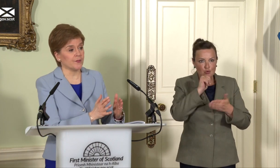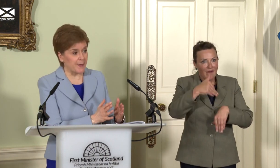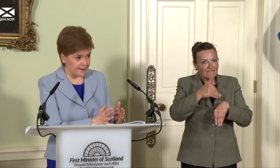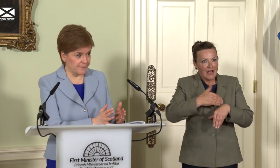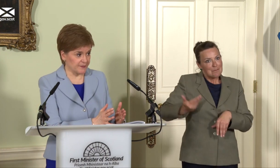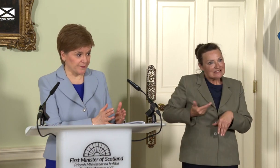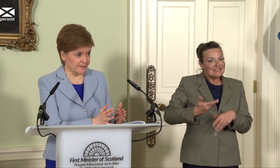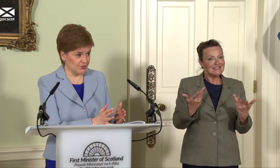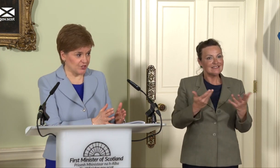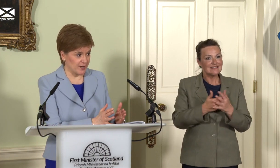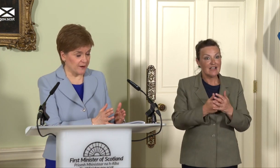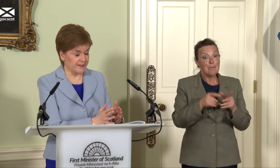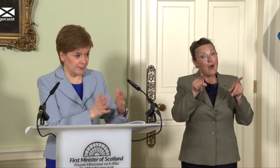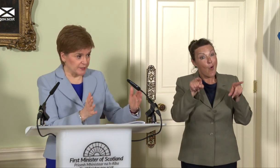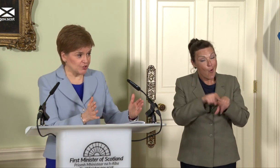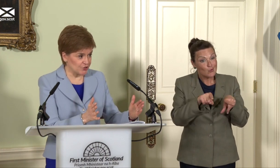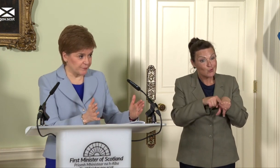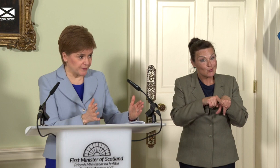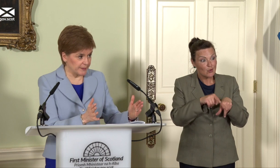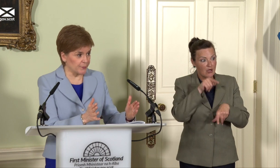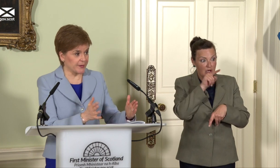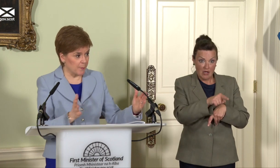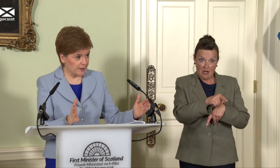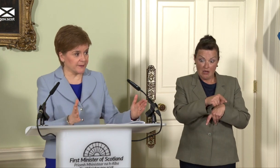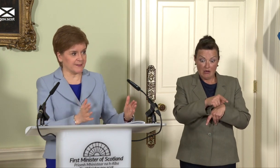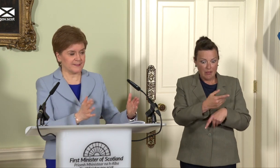benefits of that situation are is the ability to trade freely within a market that is seven,